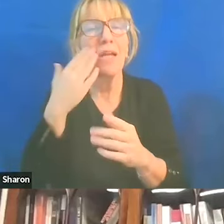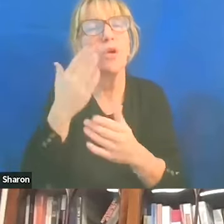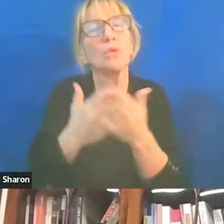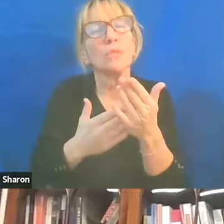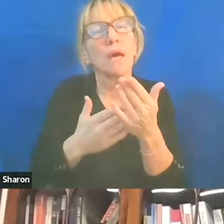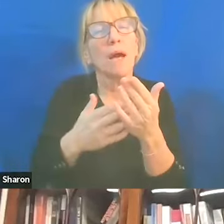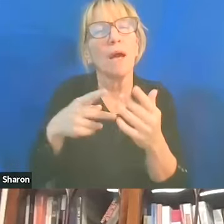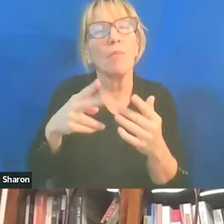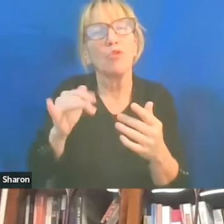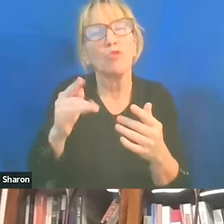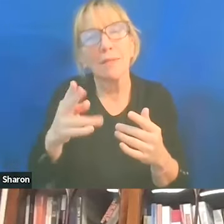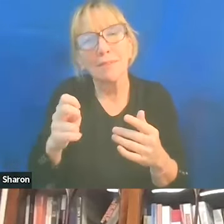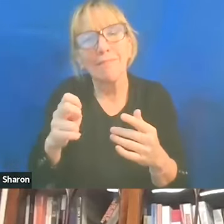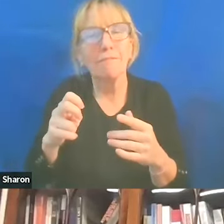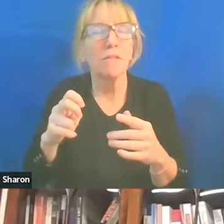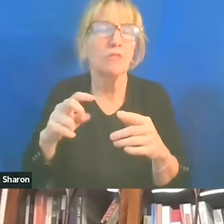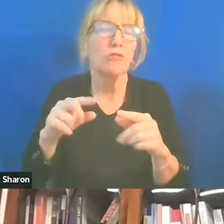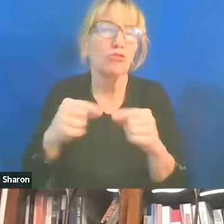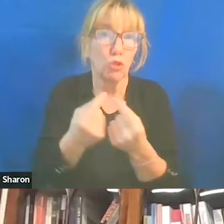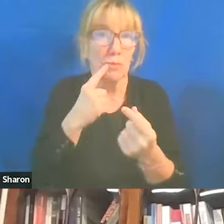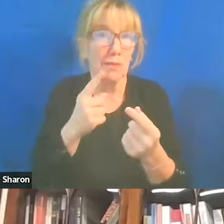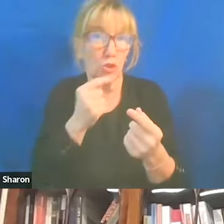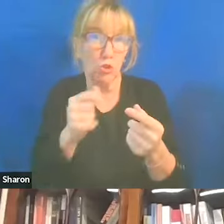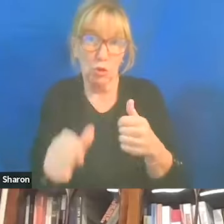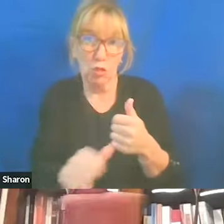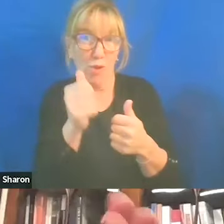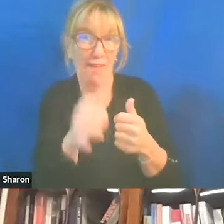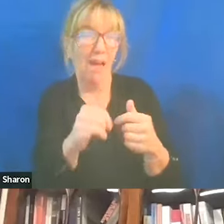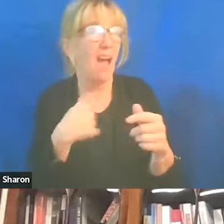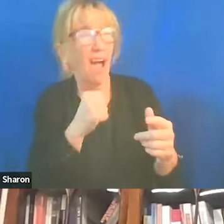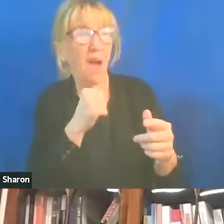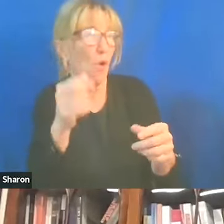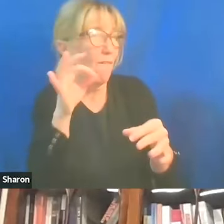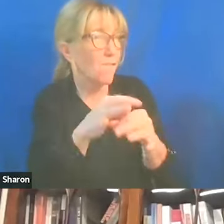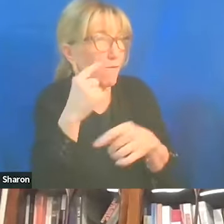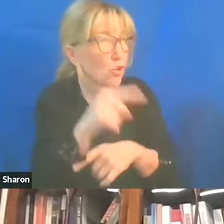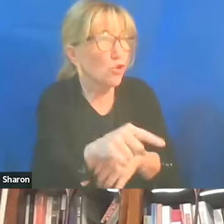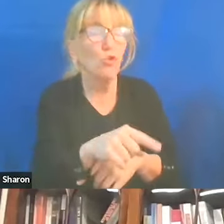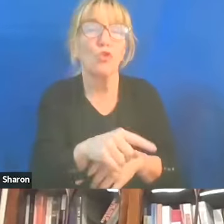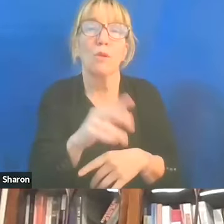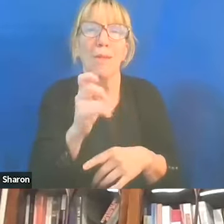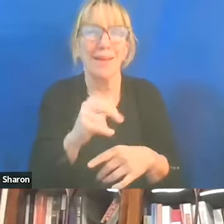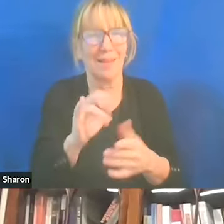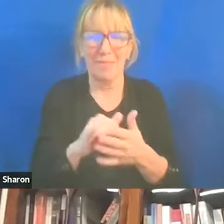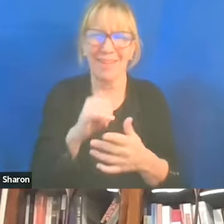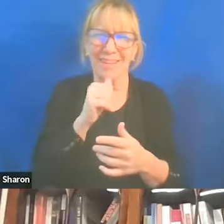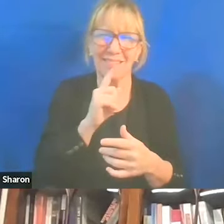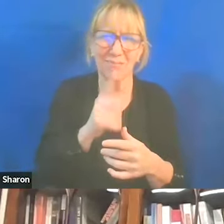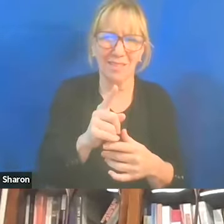they need to threaten loss of support for Biden. But I think that that just seems like a completely irrational response.